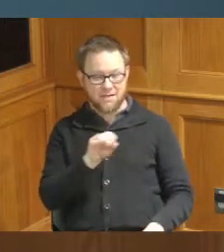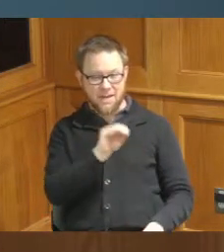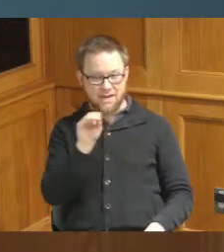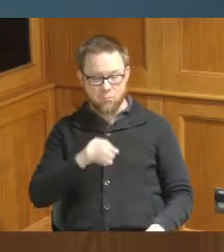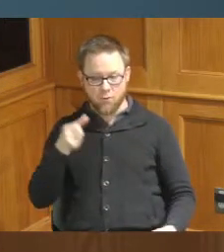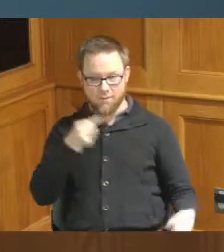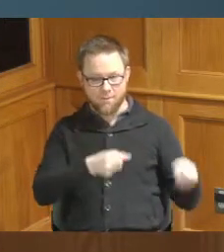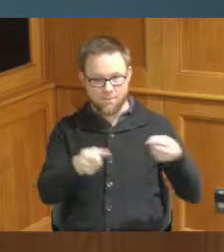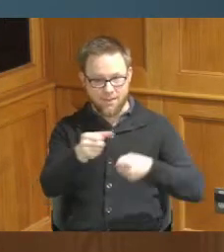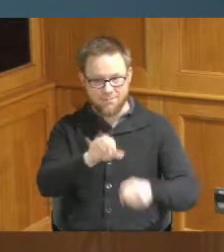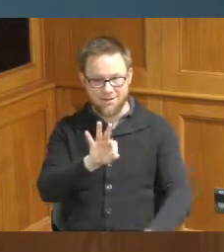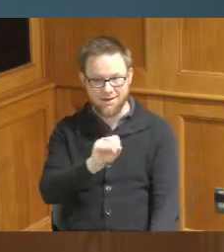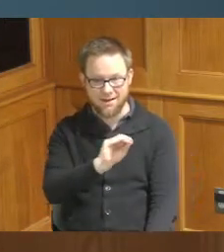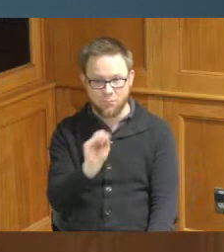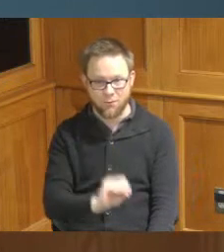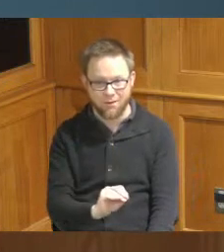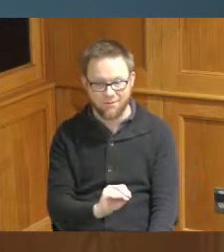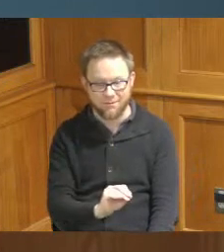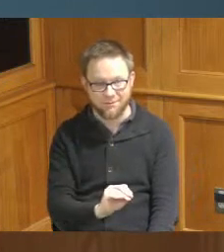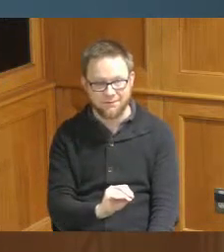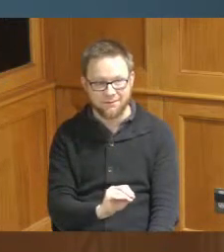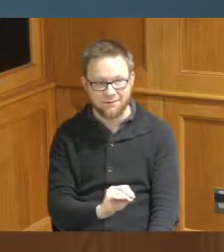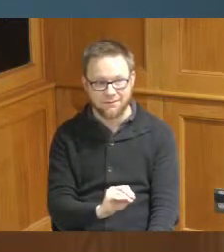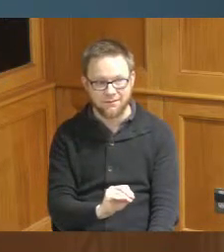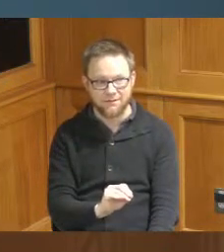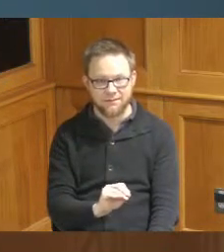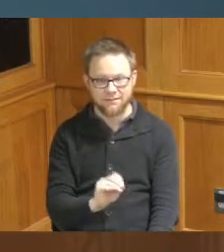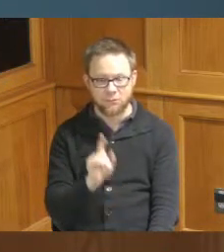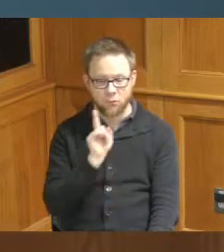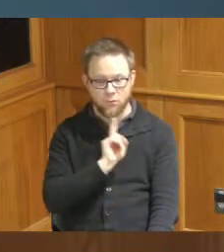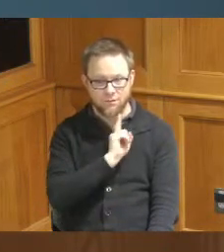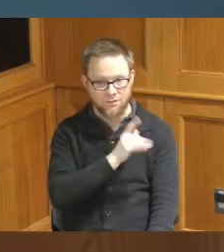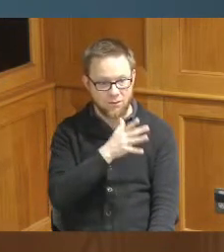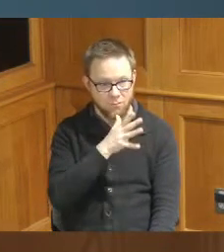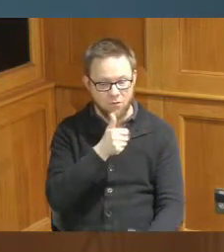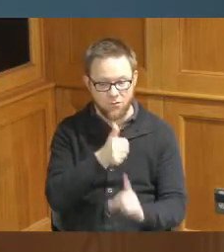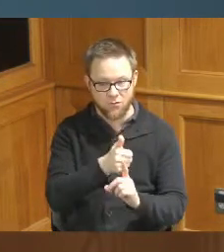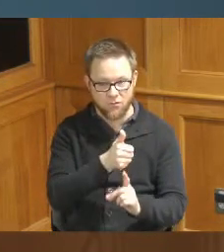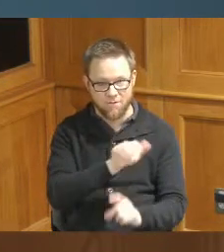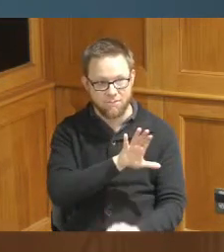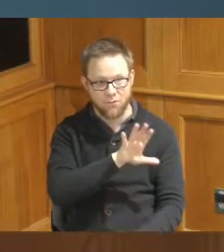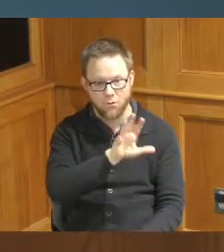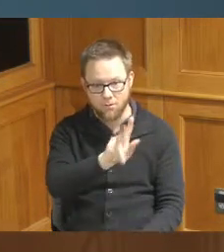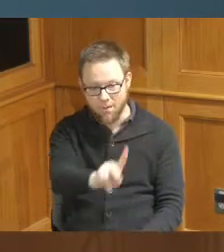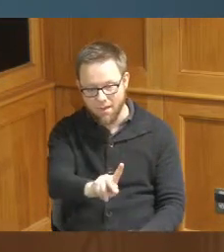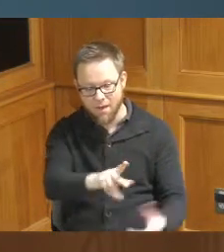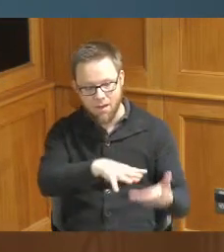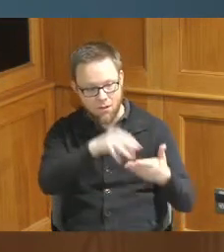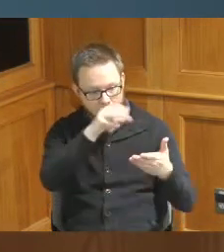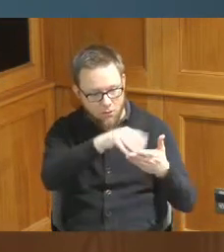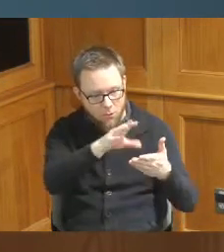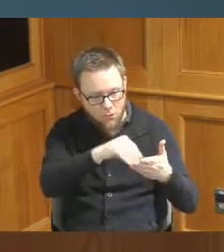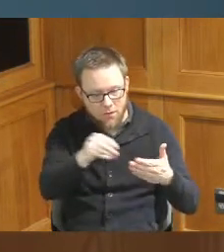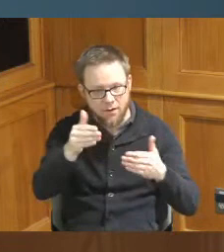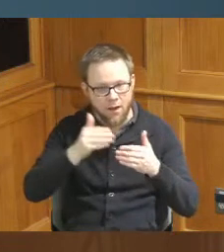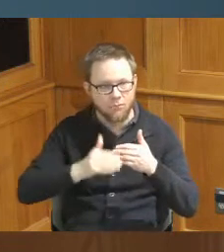they had I remember a single mother who was going back learning and then went on and made you know